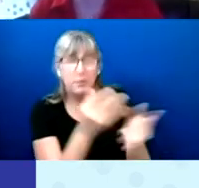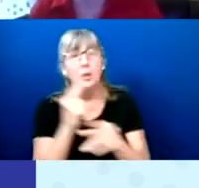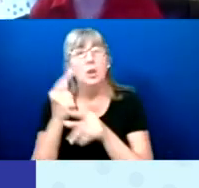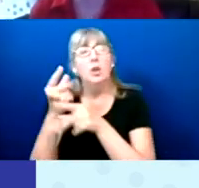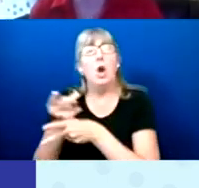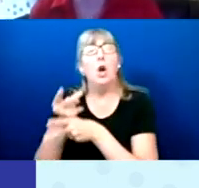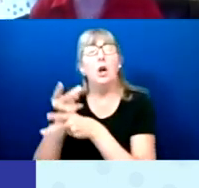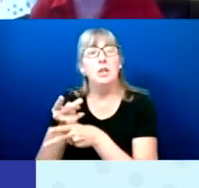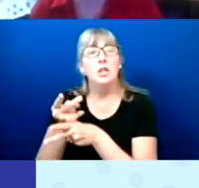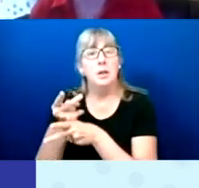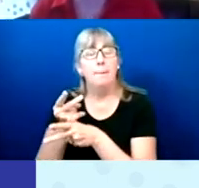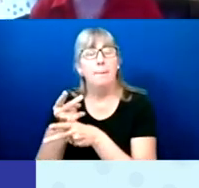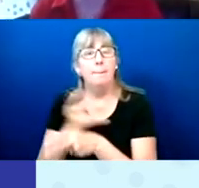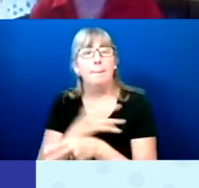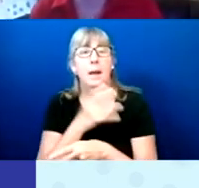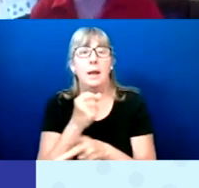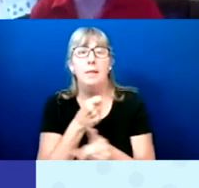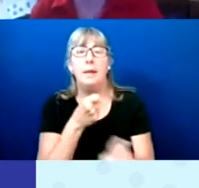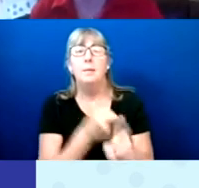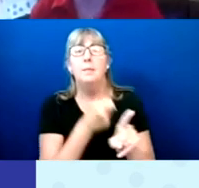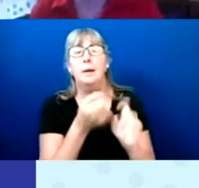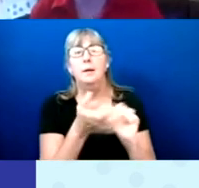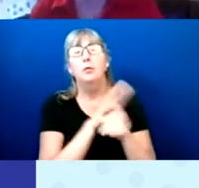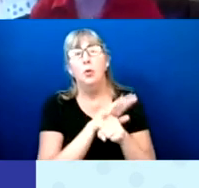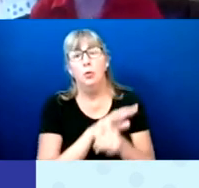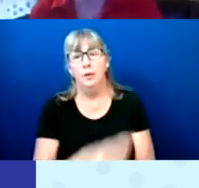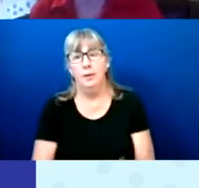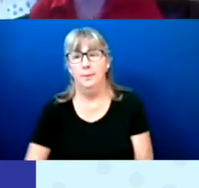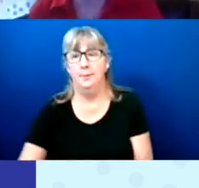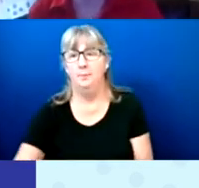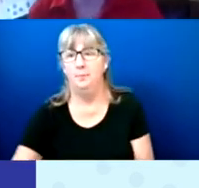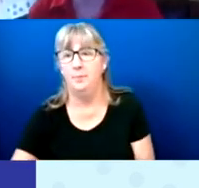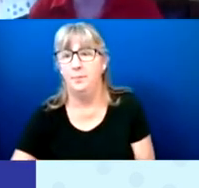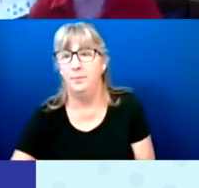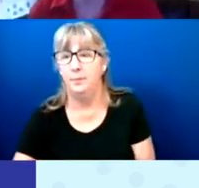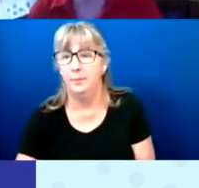And the impact of COVID-19.